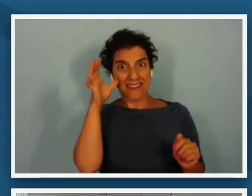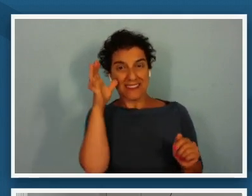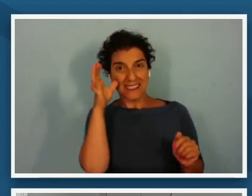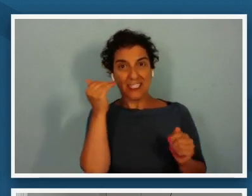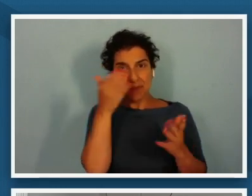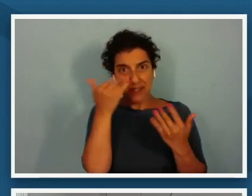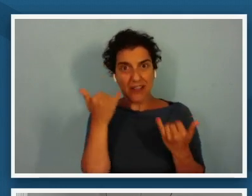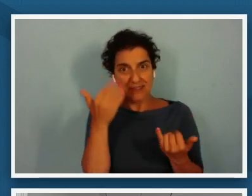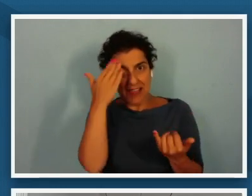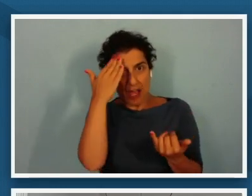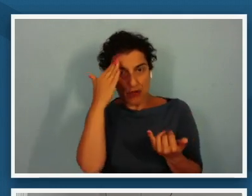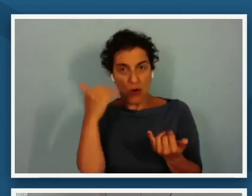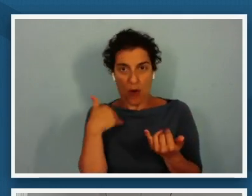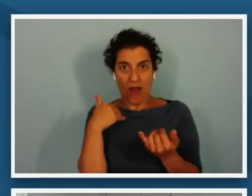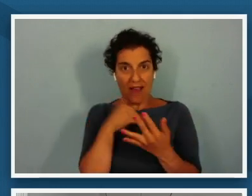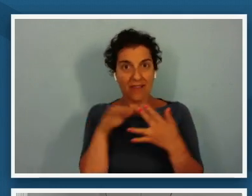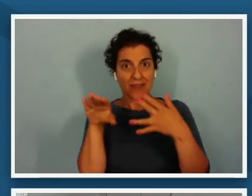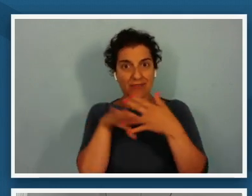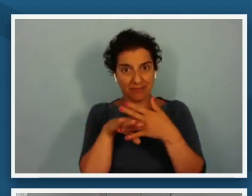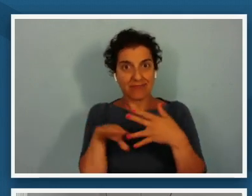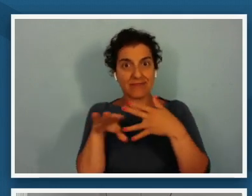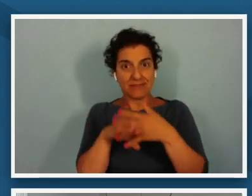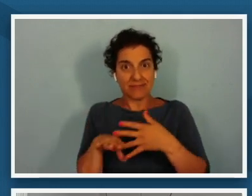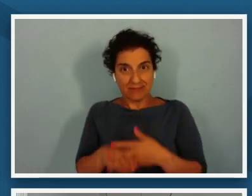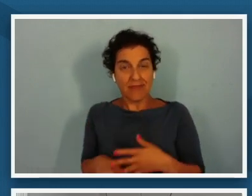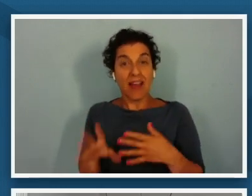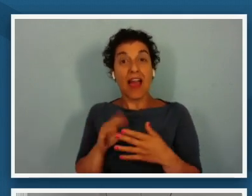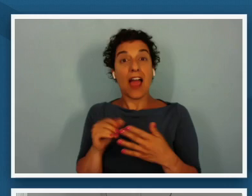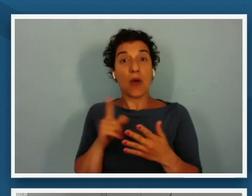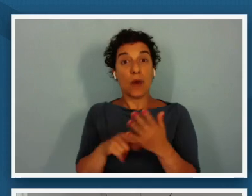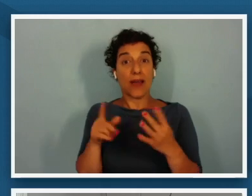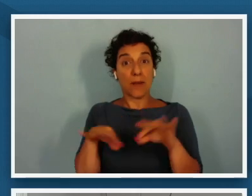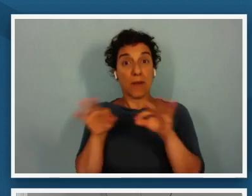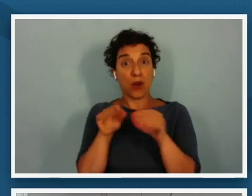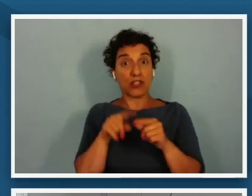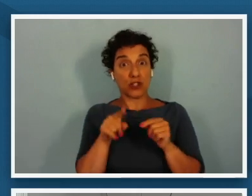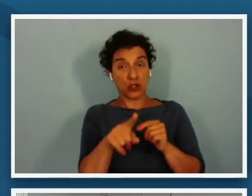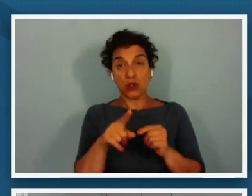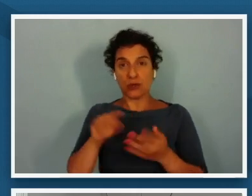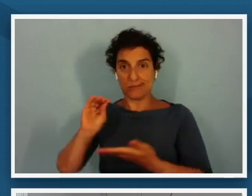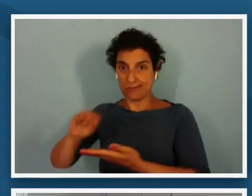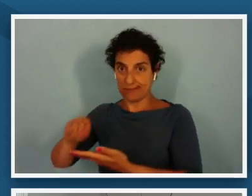a place where you're putting the things that are important to you